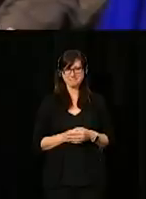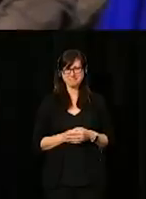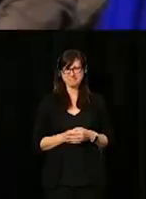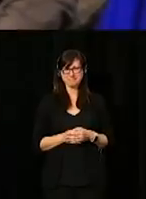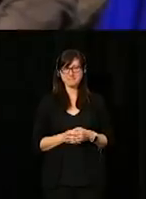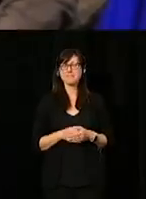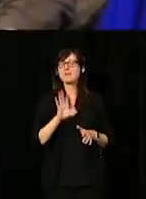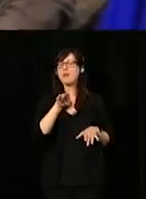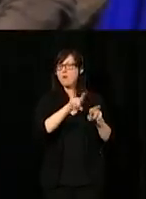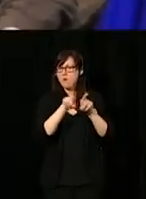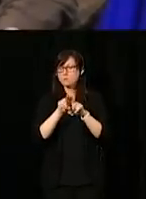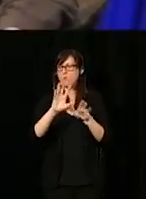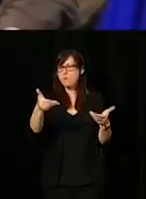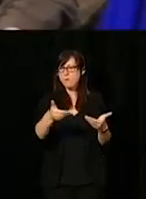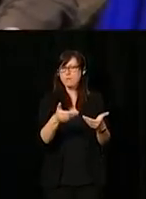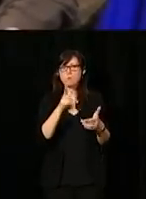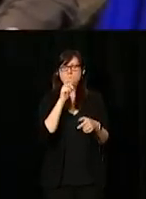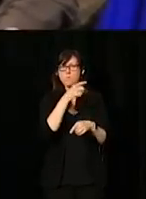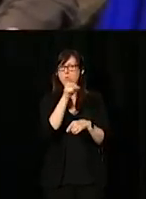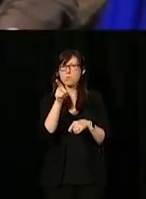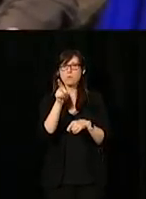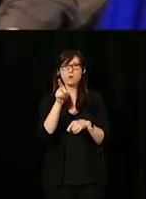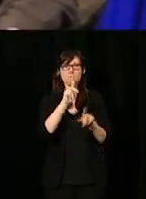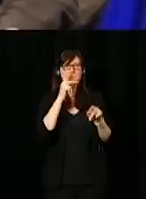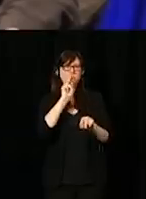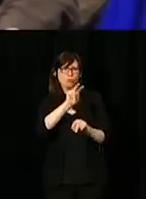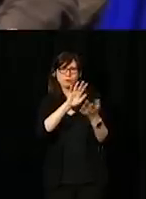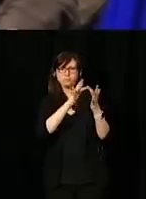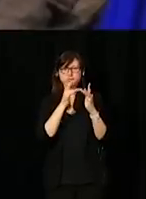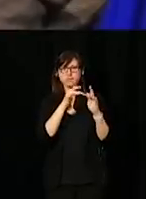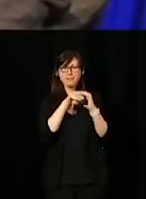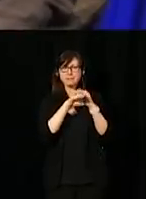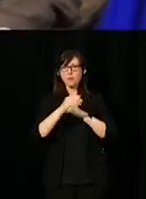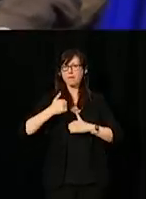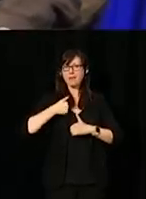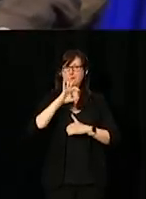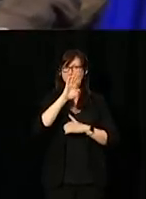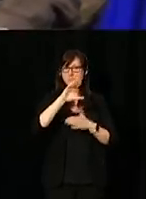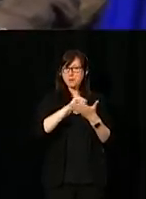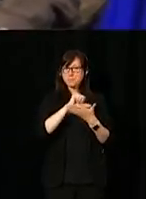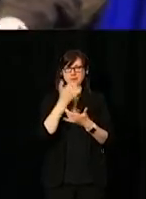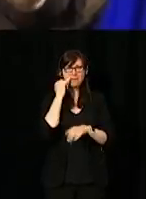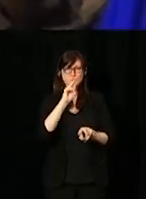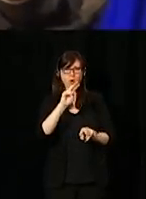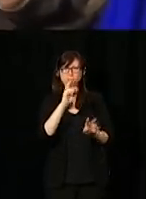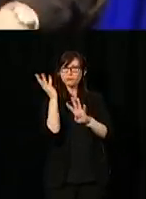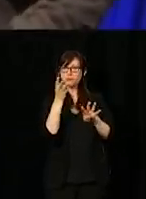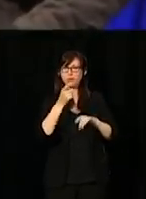And I want to take a minute to welcome those who may be tuning in via live stream on the Accessible Canada Facebook page as well. That was a nice warm-up.